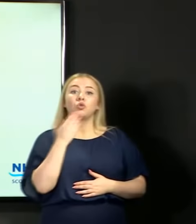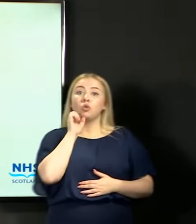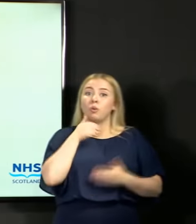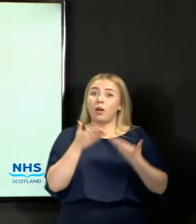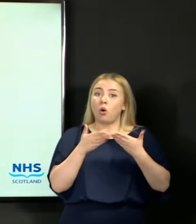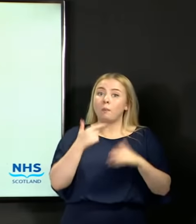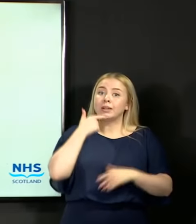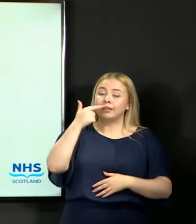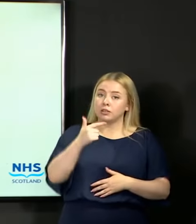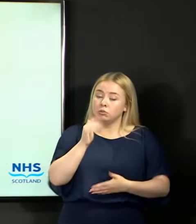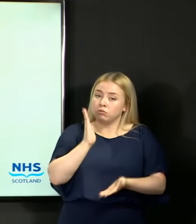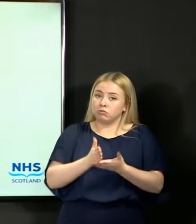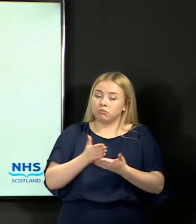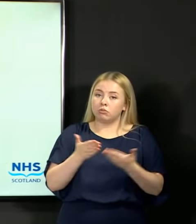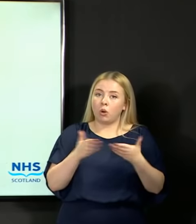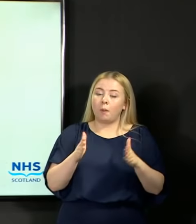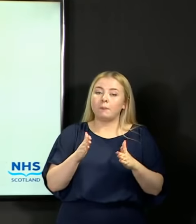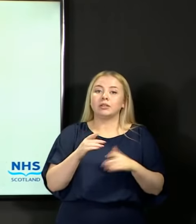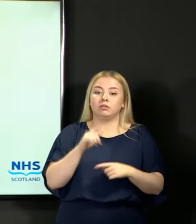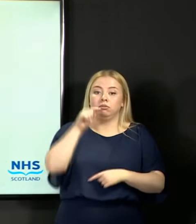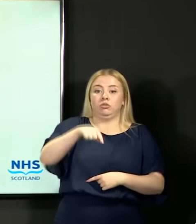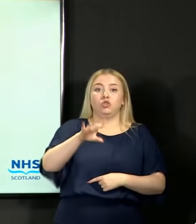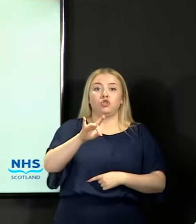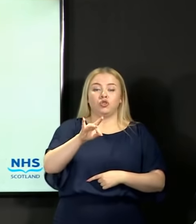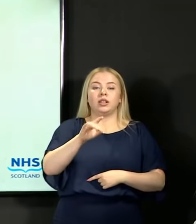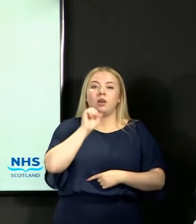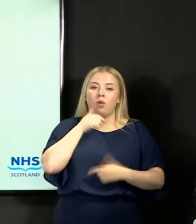And as we set out to Parliament last week that will be undertaken on a phased basis,